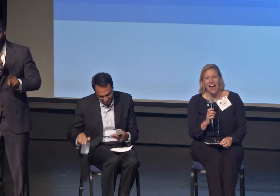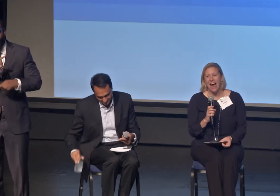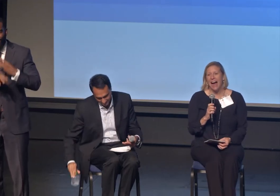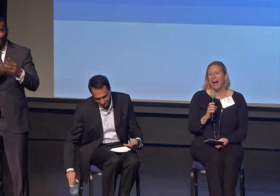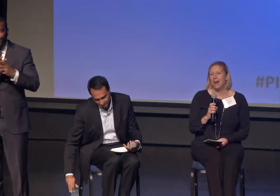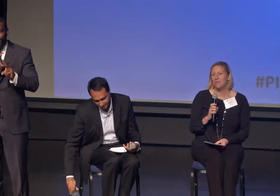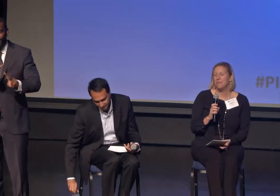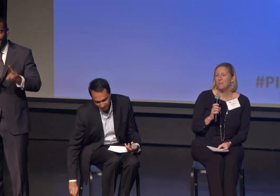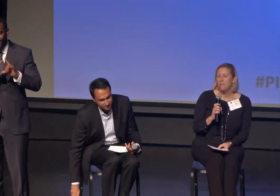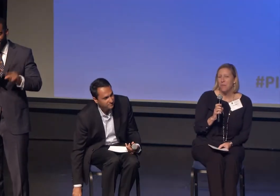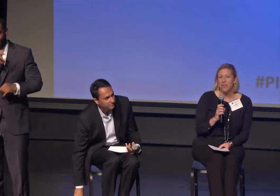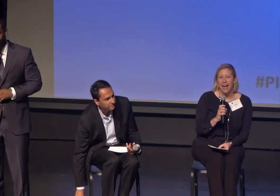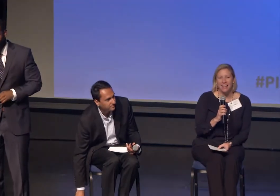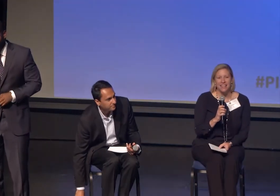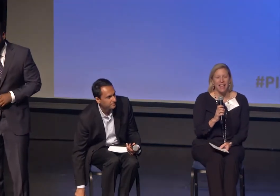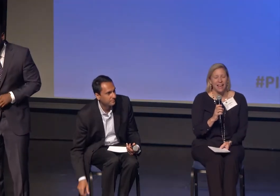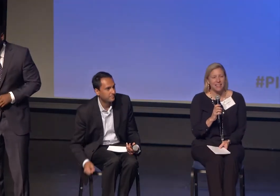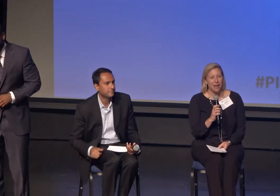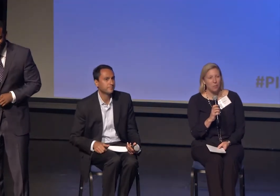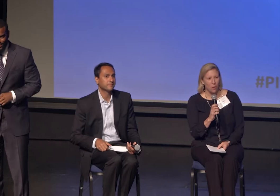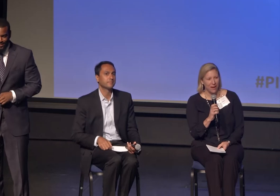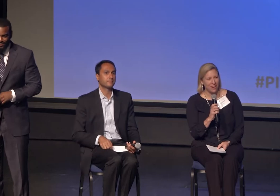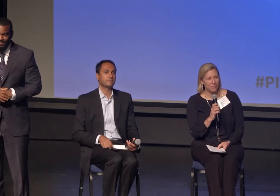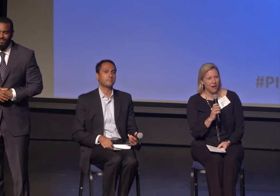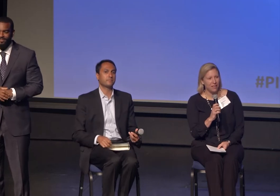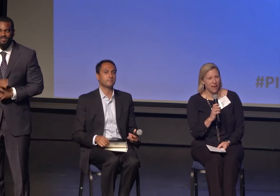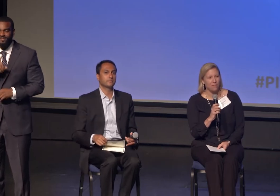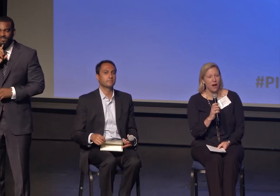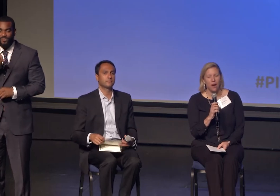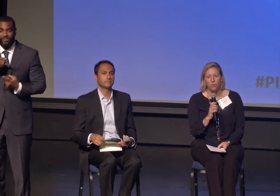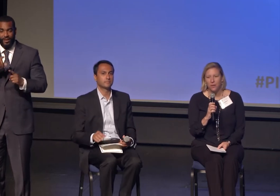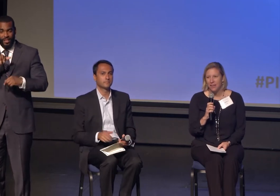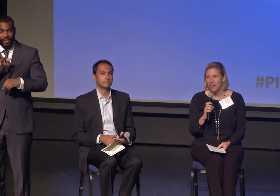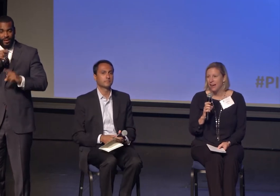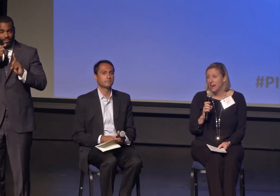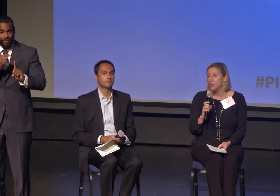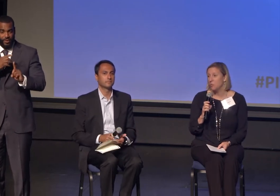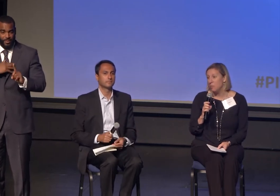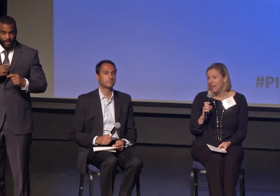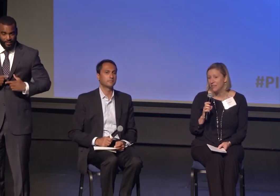But at that point in my life, I really, I got to meet youth